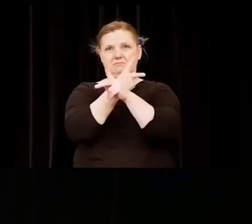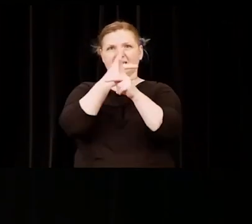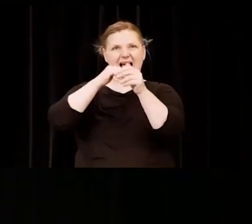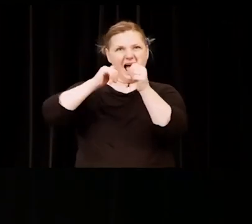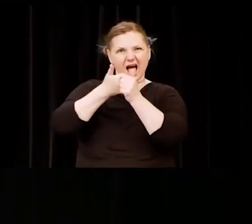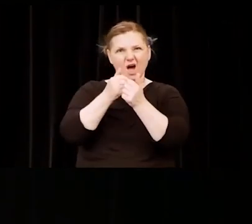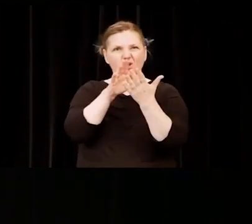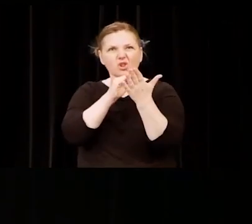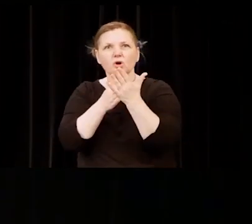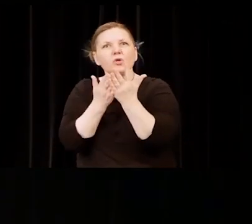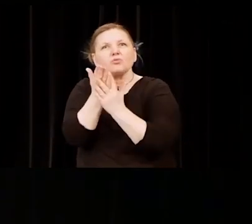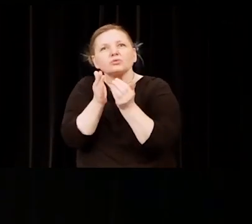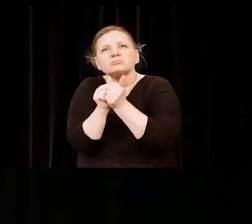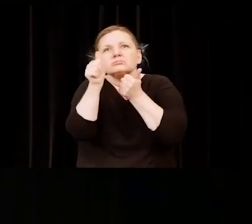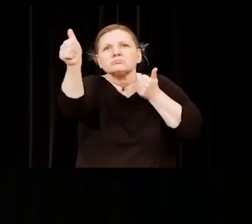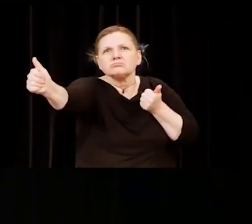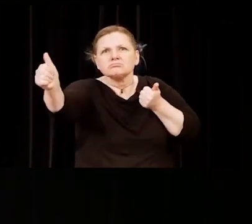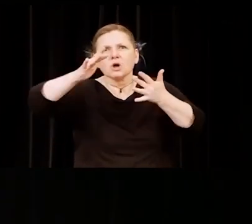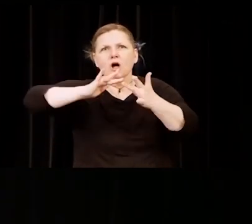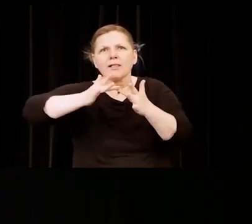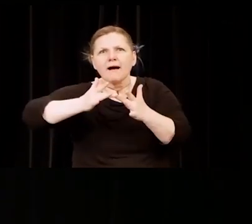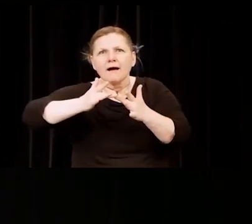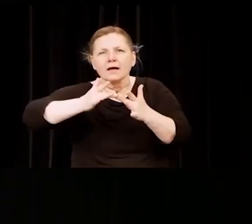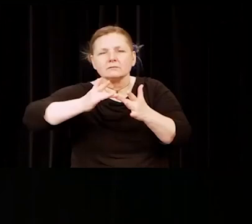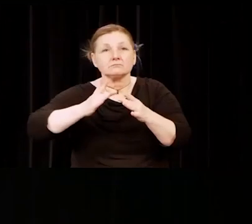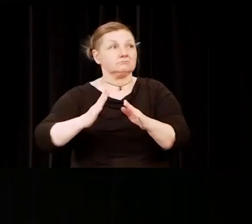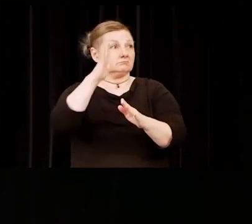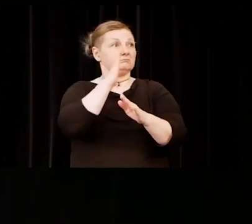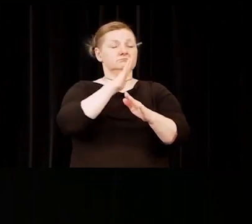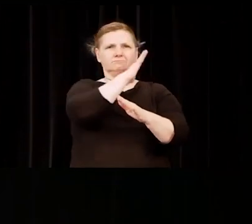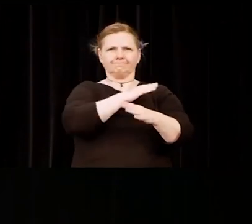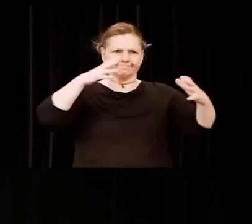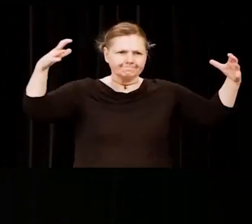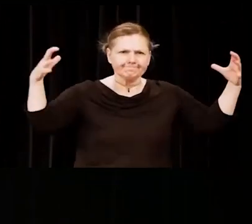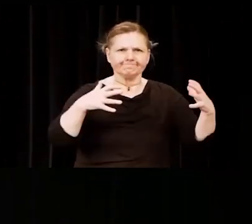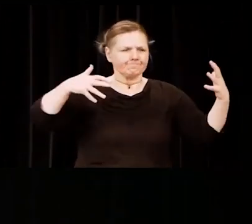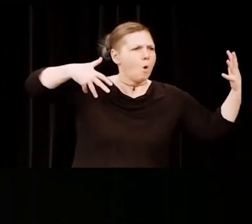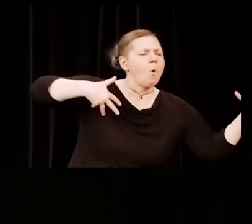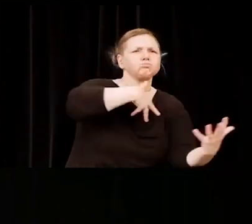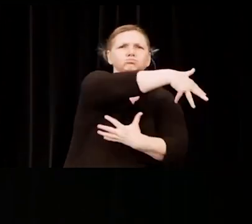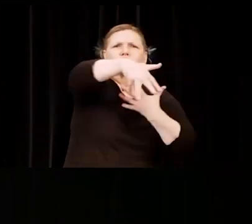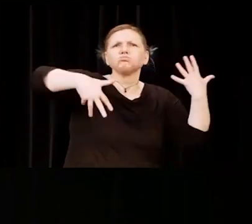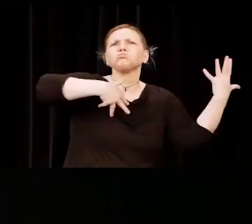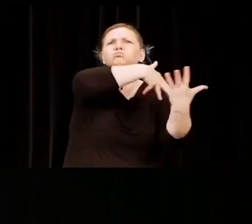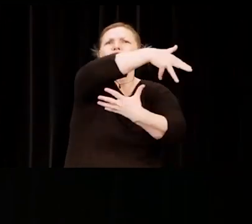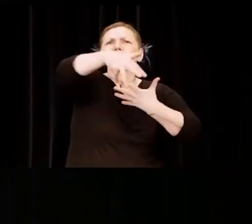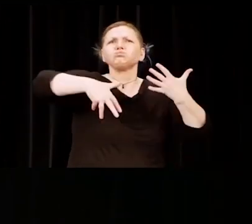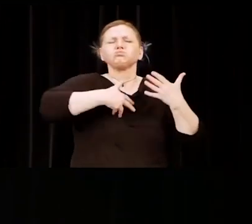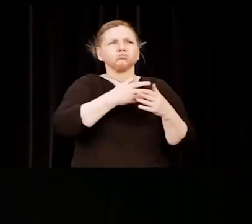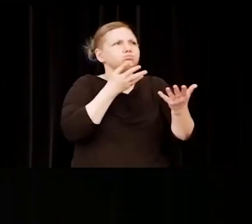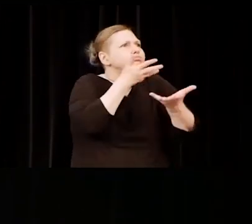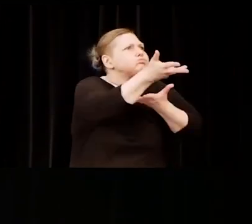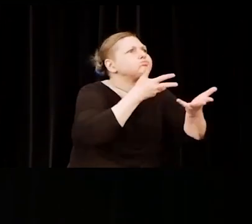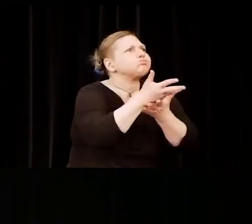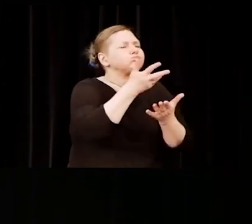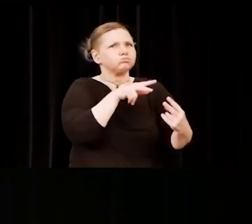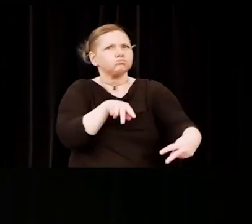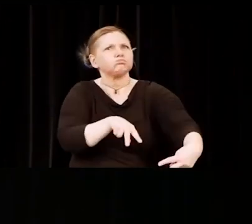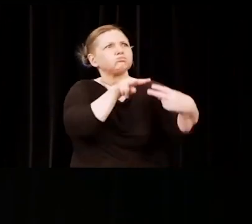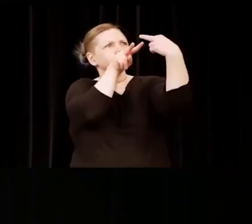Our HCC campus went from a vibrant community of students and employees full of in-person interactions,